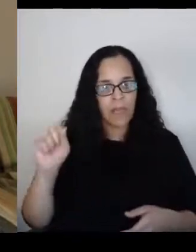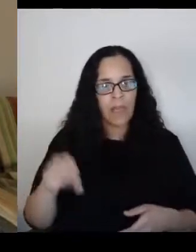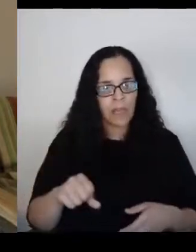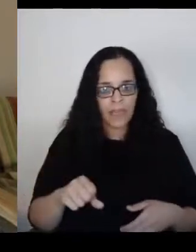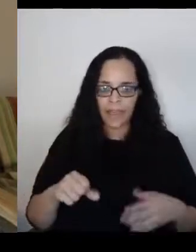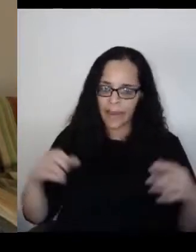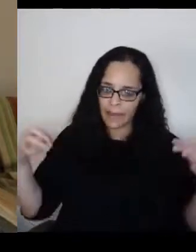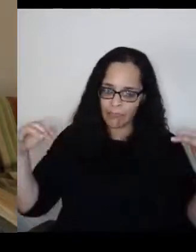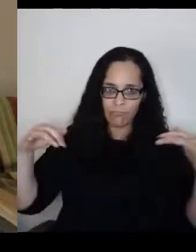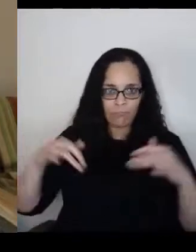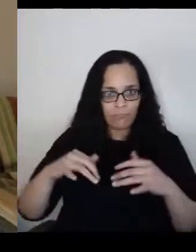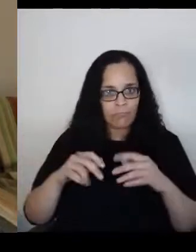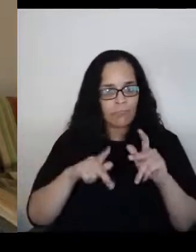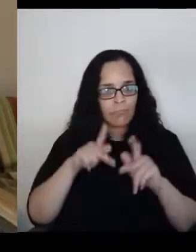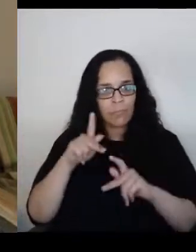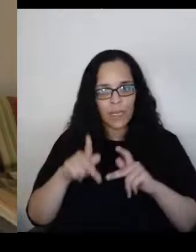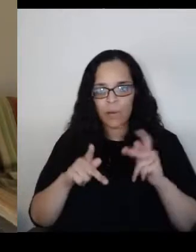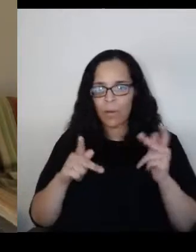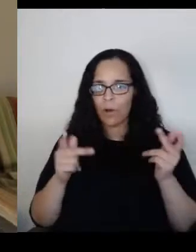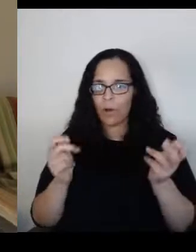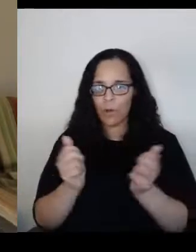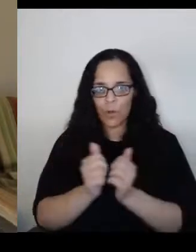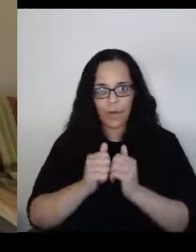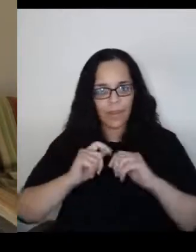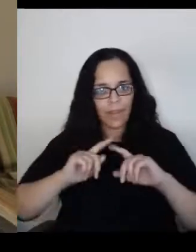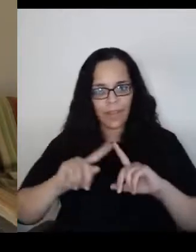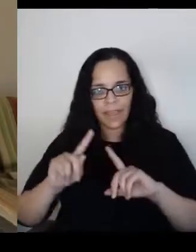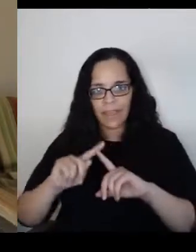of different nationalities,